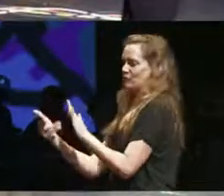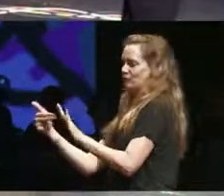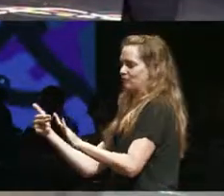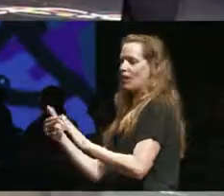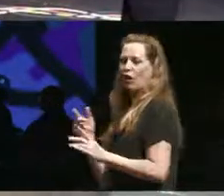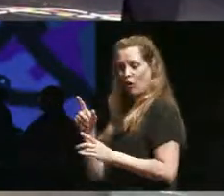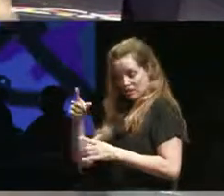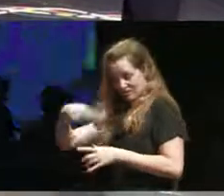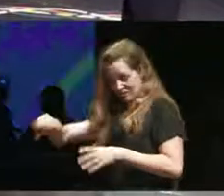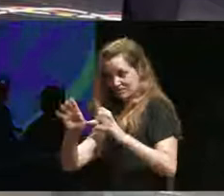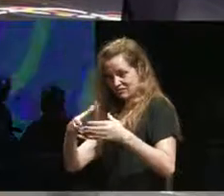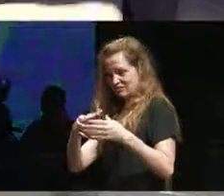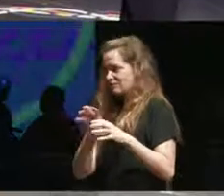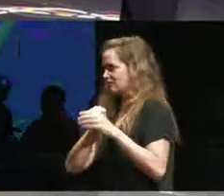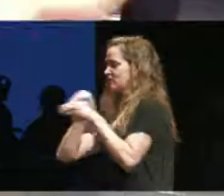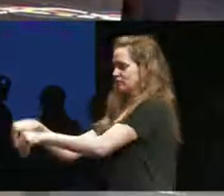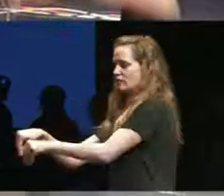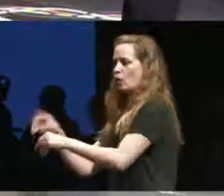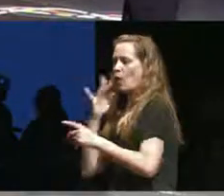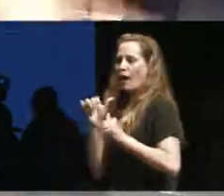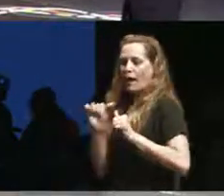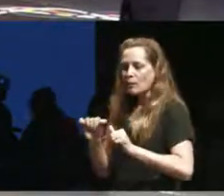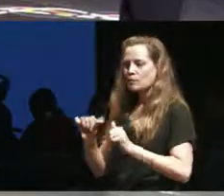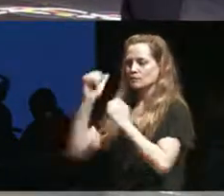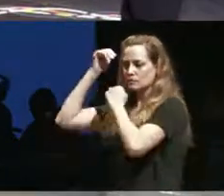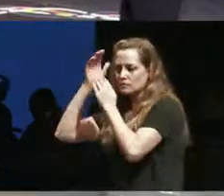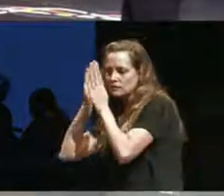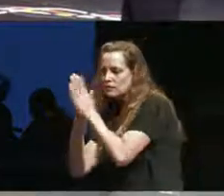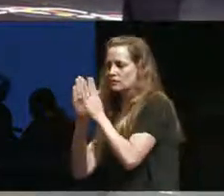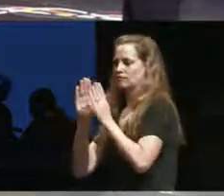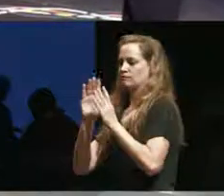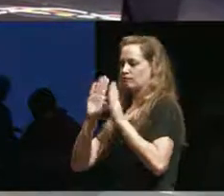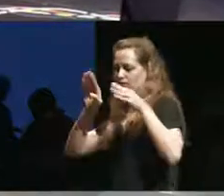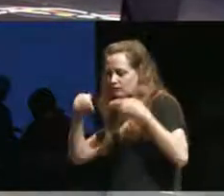of you know an ableist famous artist ocular centric understanding of what is